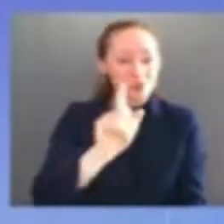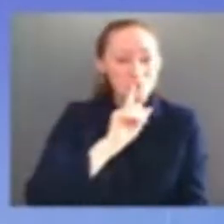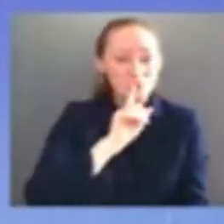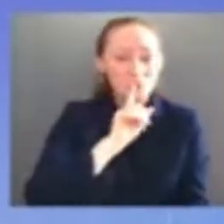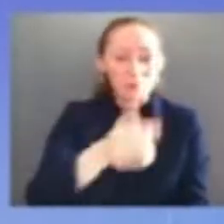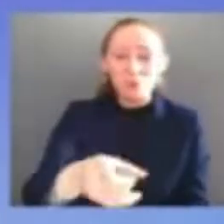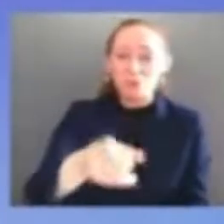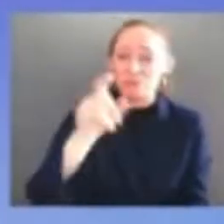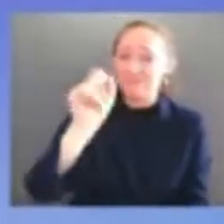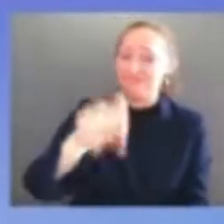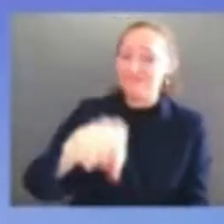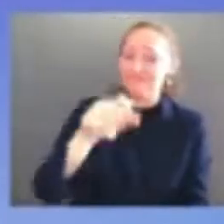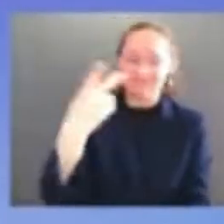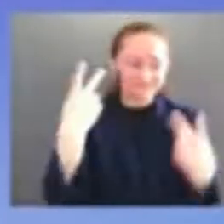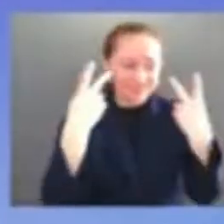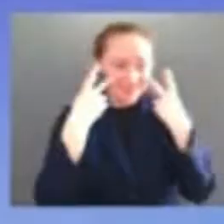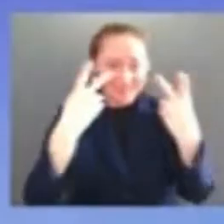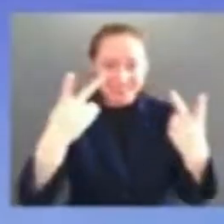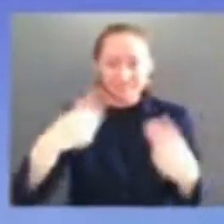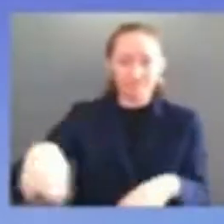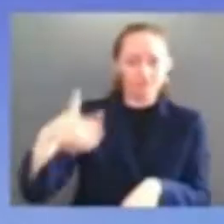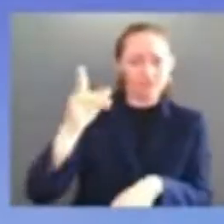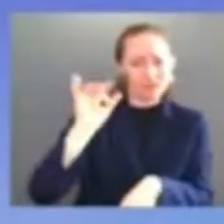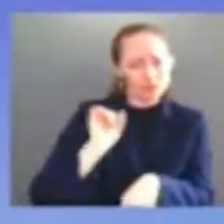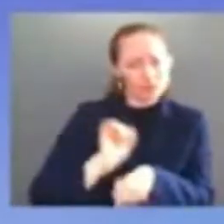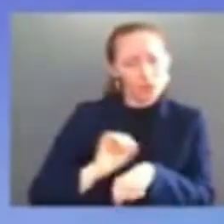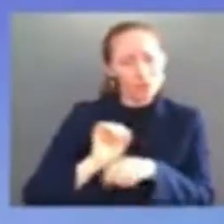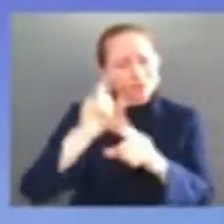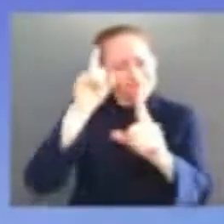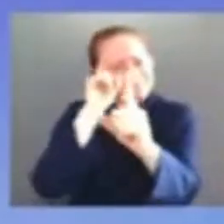talent will take them and possibilities we're the only ones that's why we're viewed as the ugly